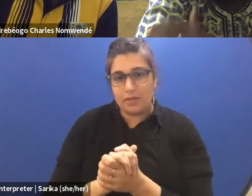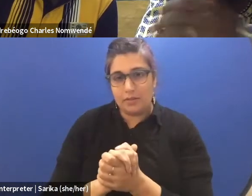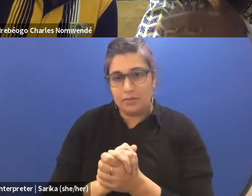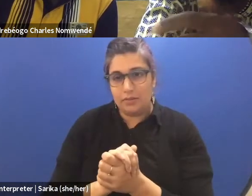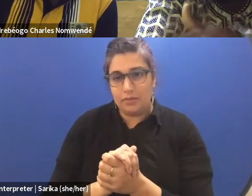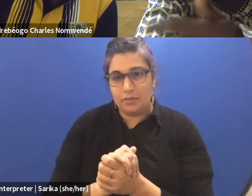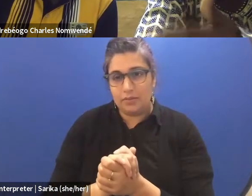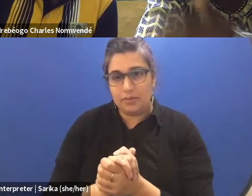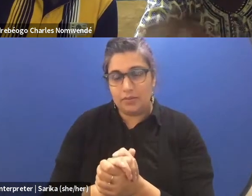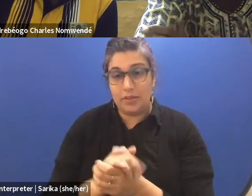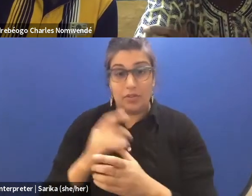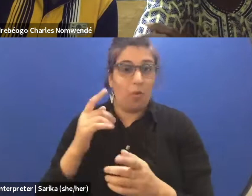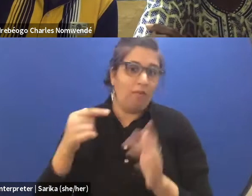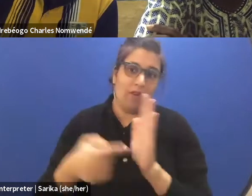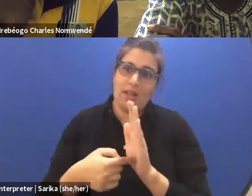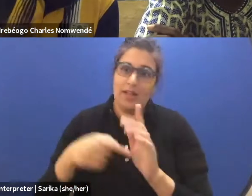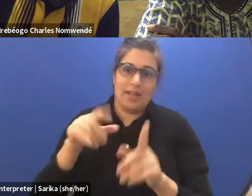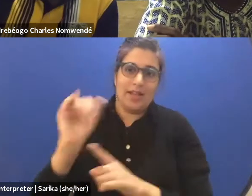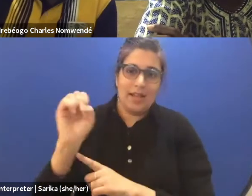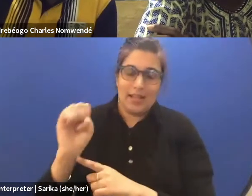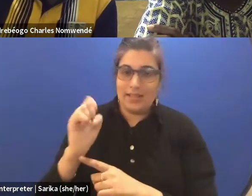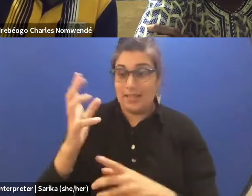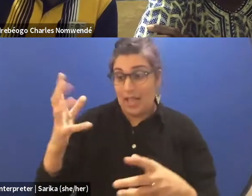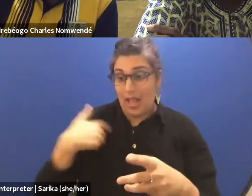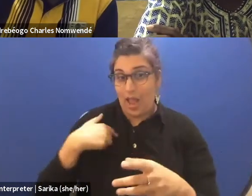And in this case, I make a theater. (Charles speaking French)